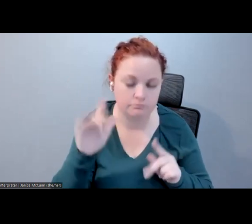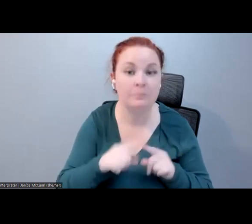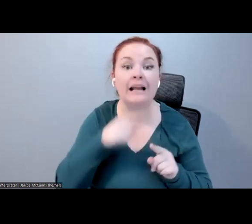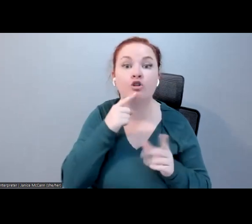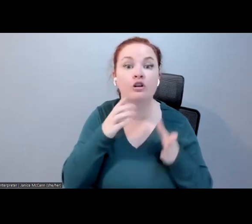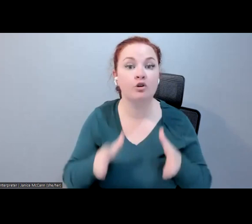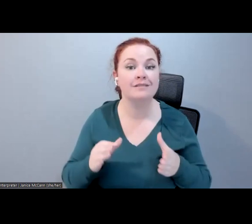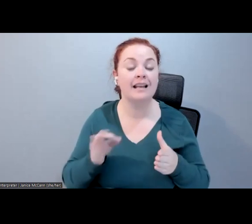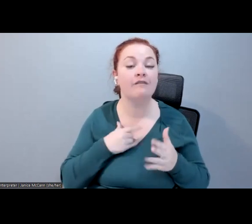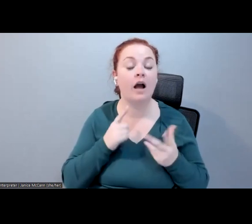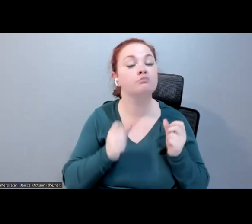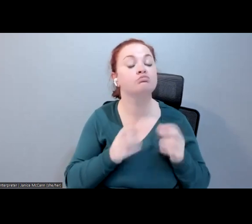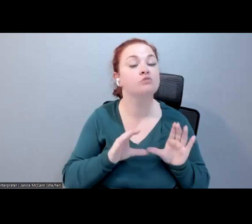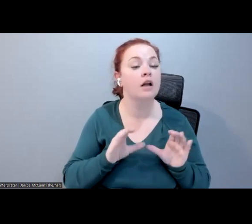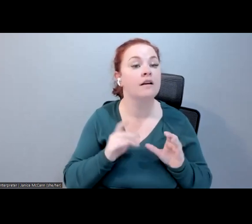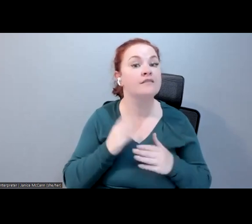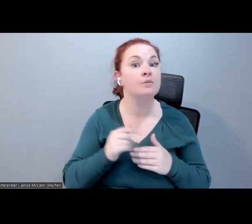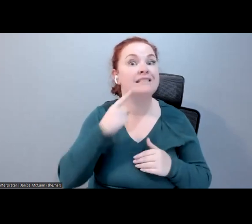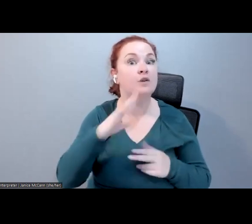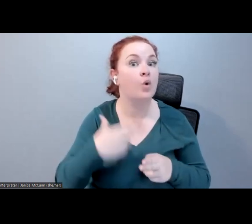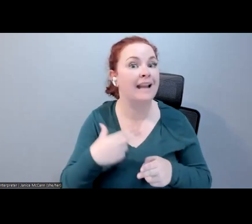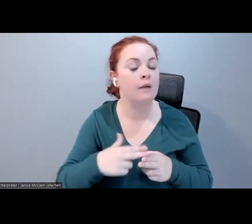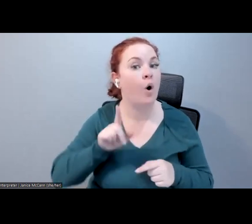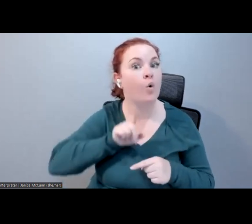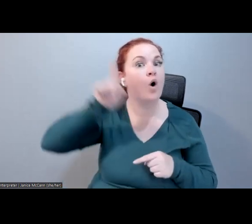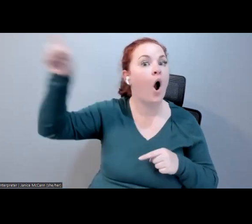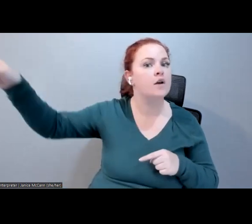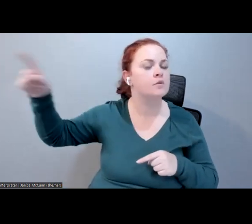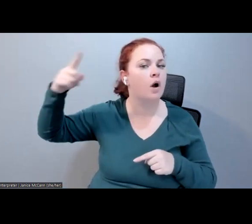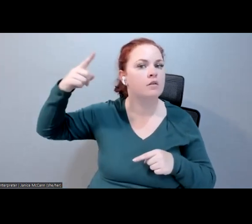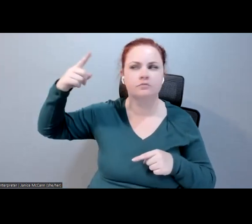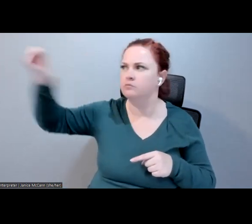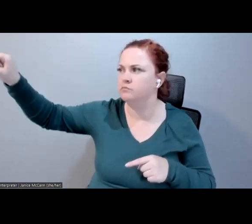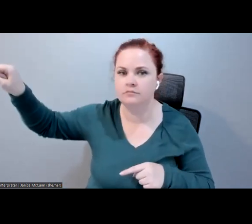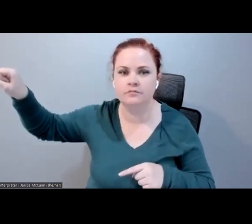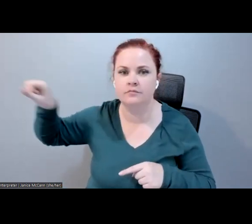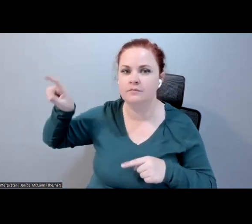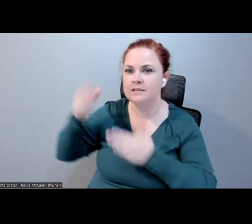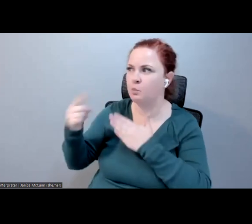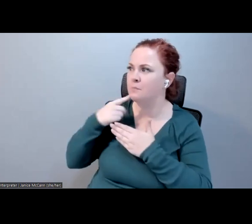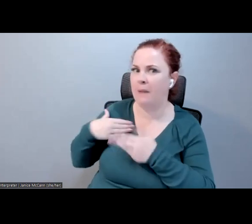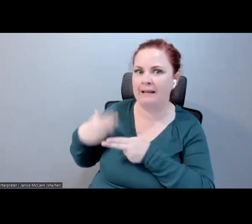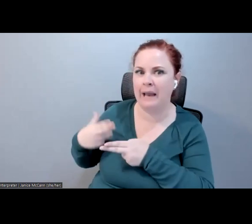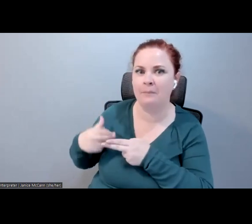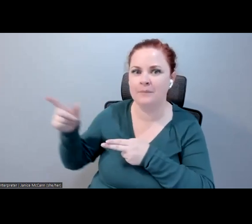spoken, you will hear it from across a crowded room and be like, "who's talking about me? My ears are burning."